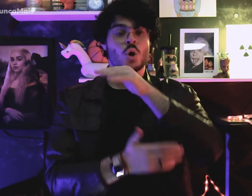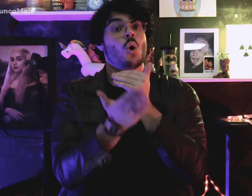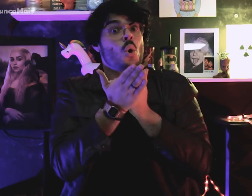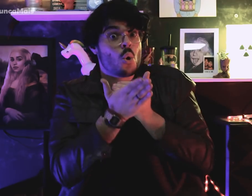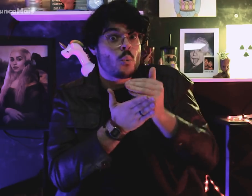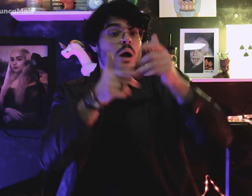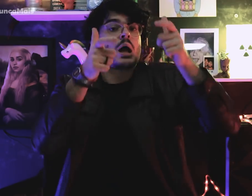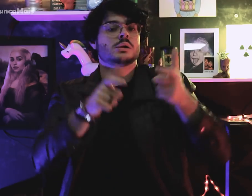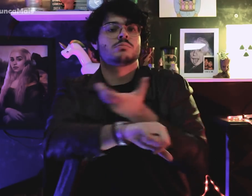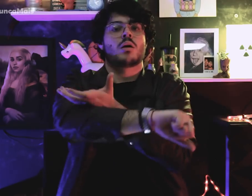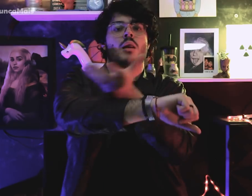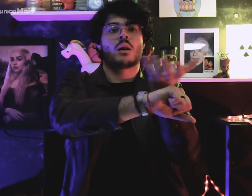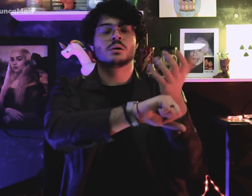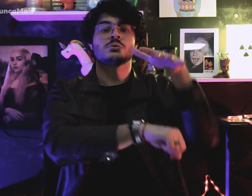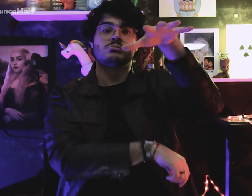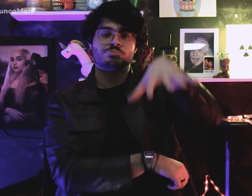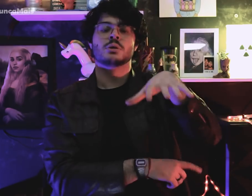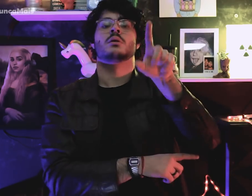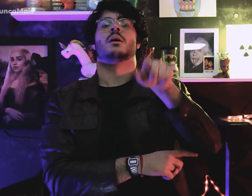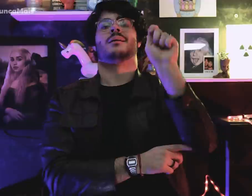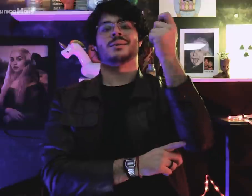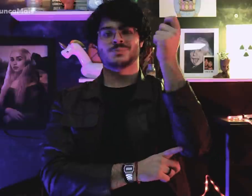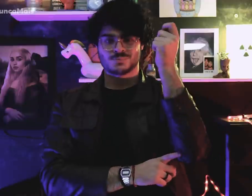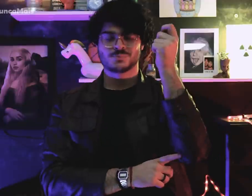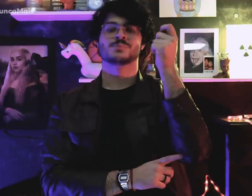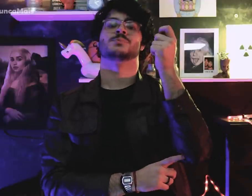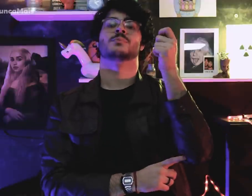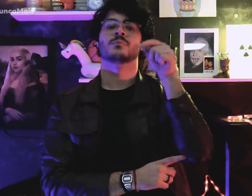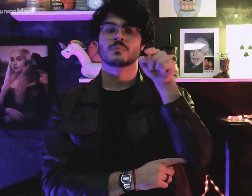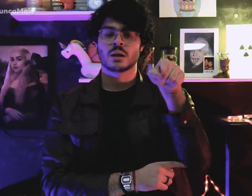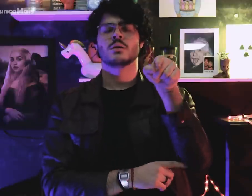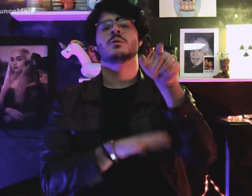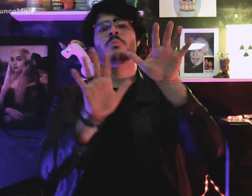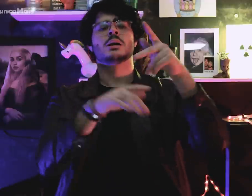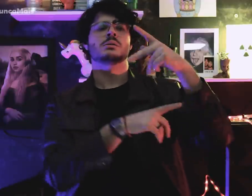onde foi no campo de Araguaia.